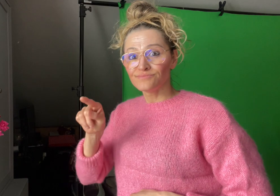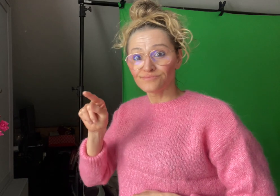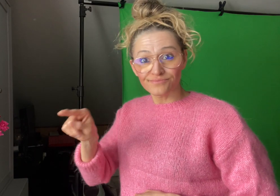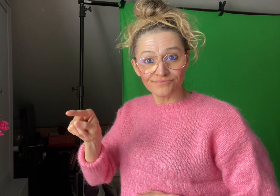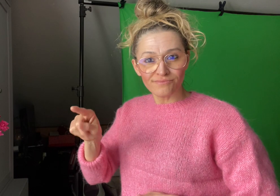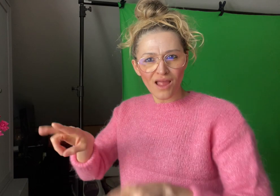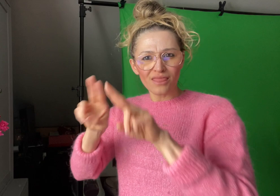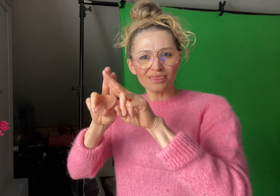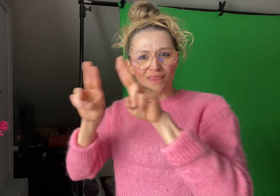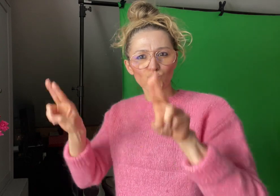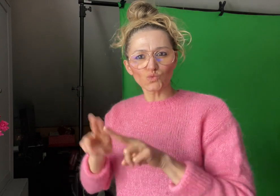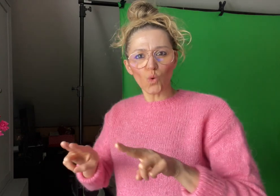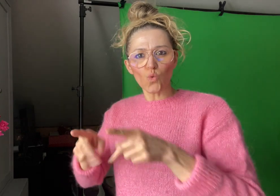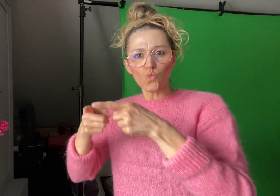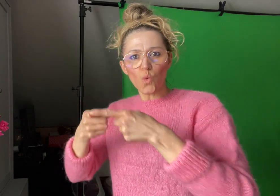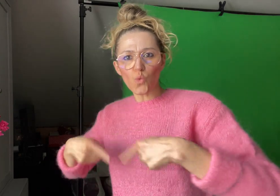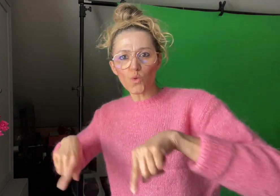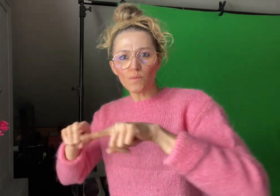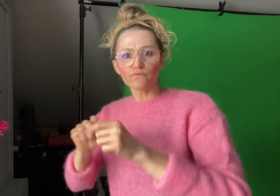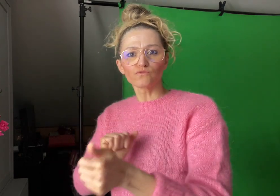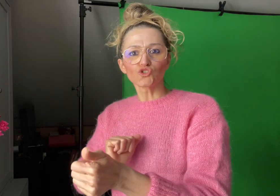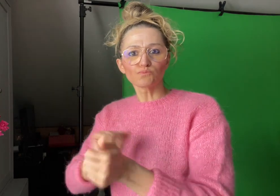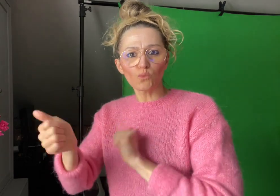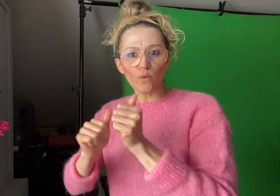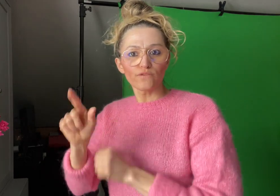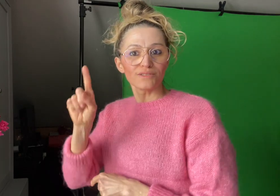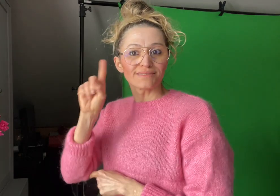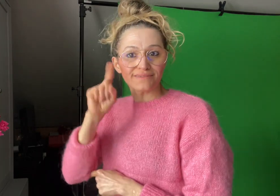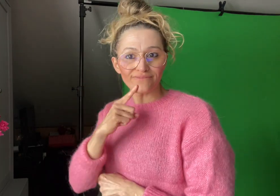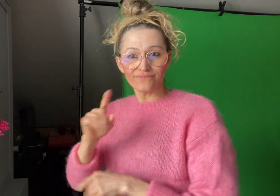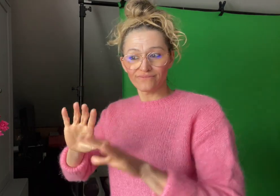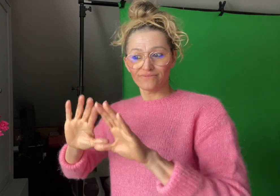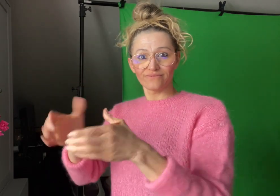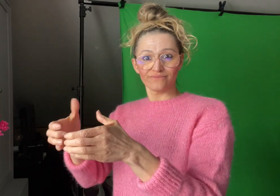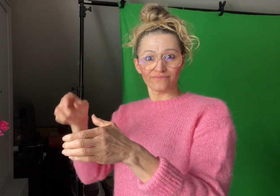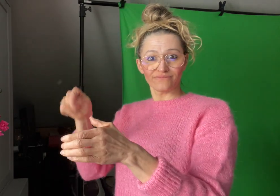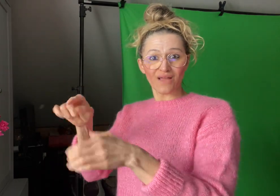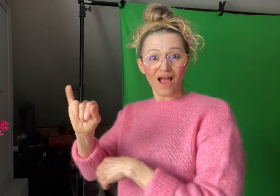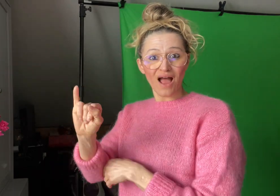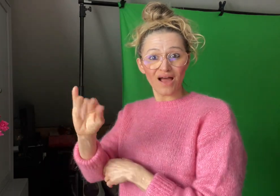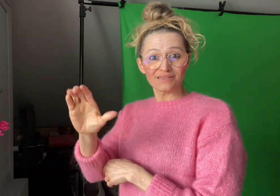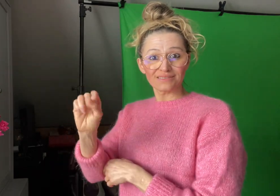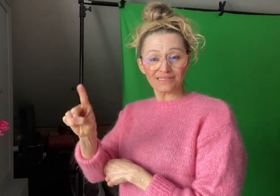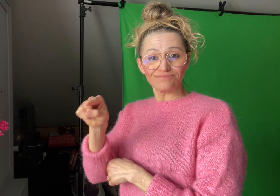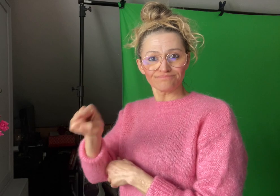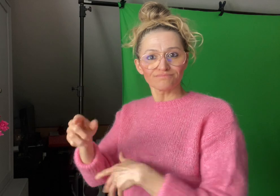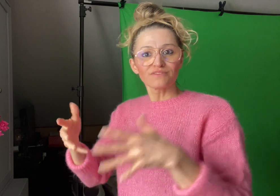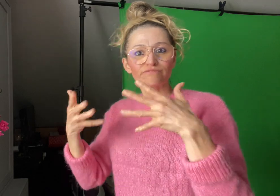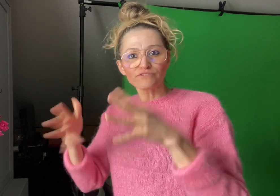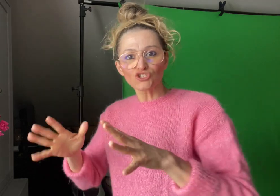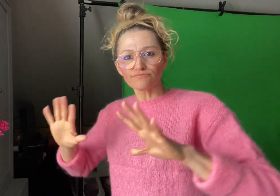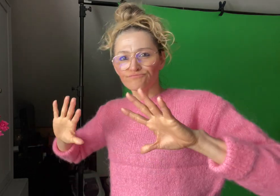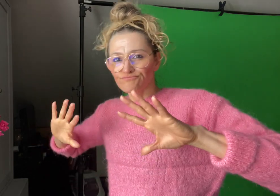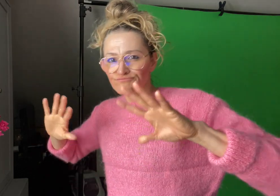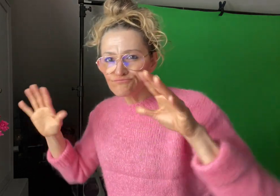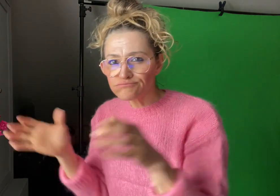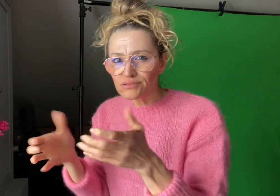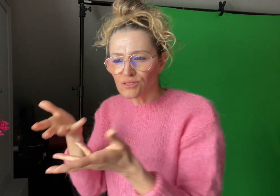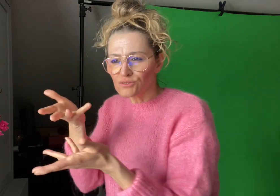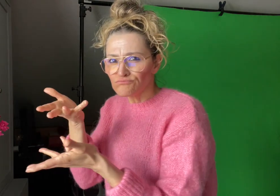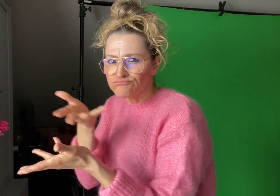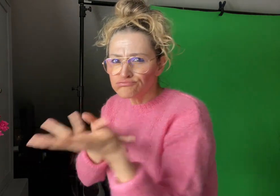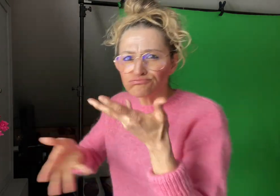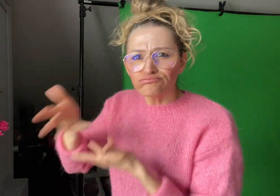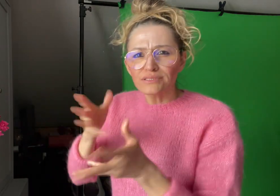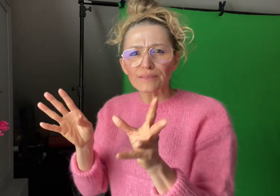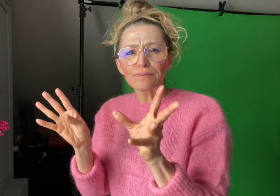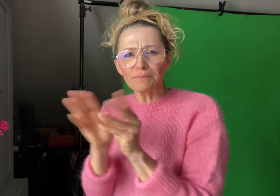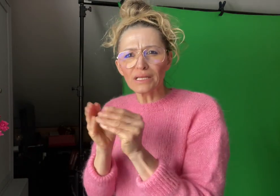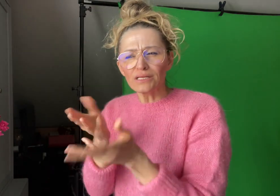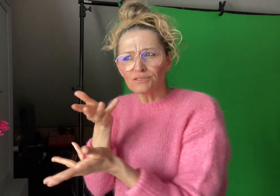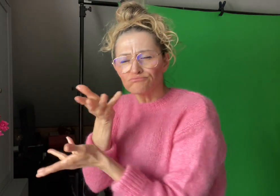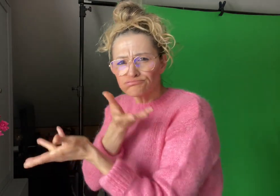The International Committee of Sports for the Deaf (ICSD) held